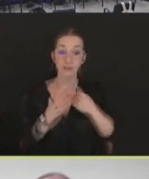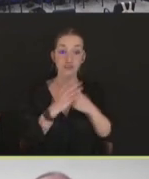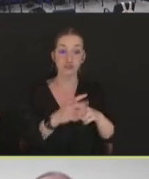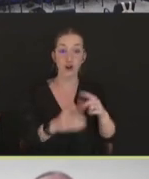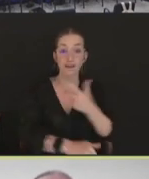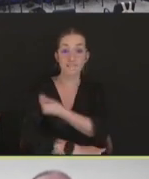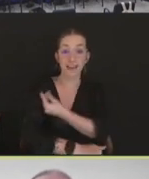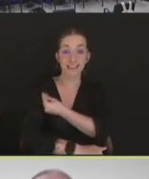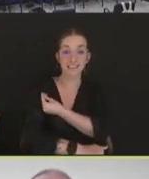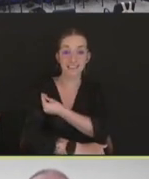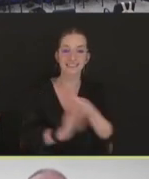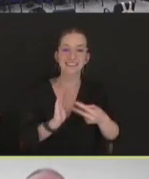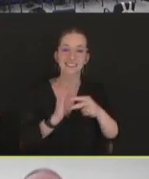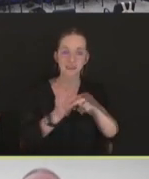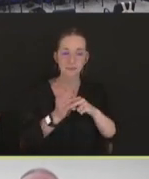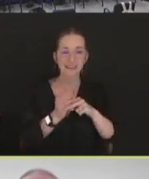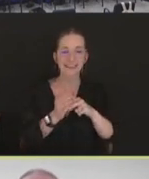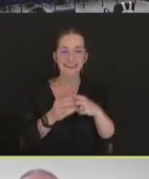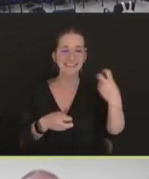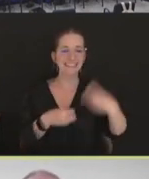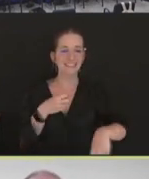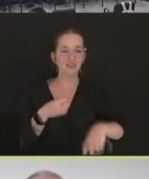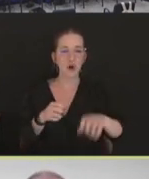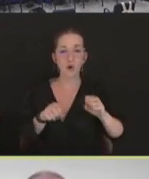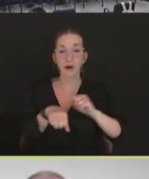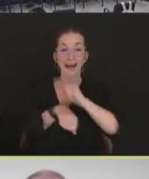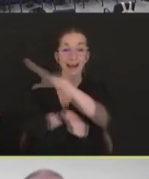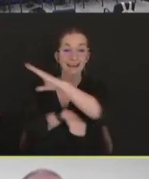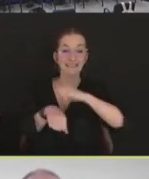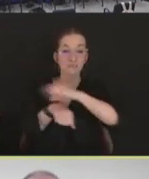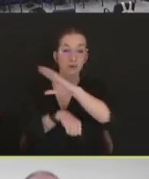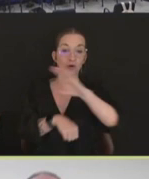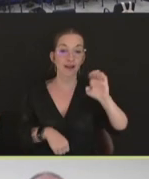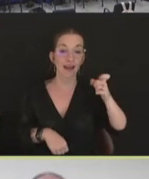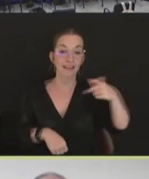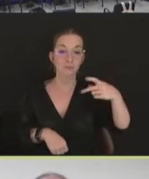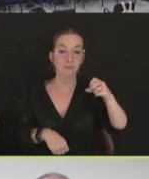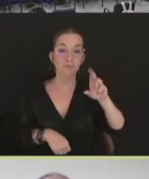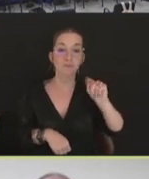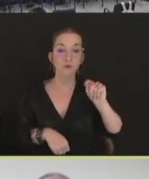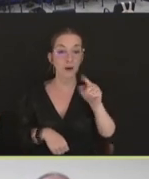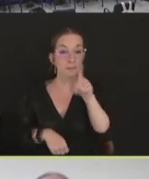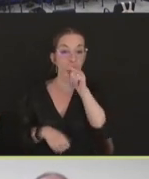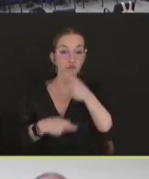in exporting our poultry products worldwide, there, so. And that's because sometimes you can't